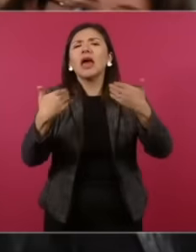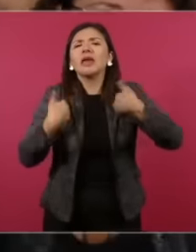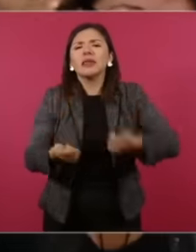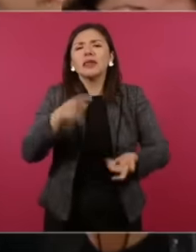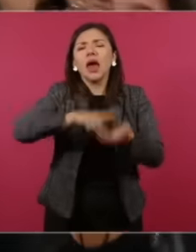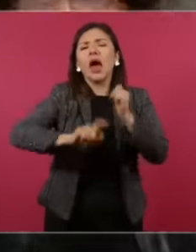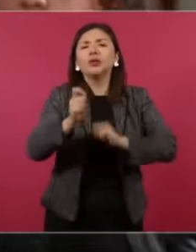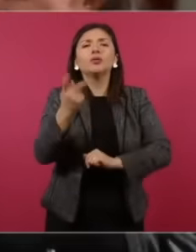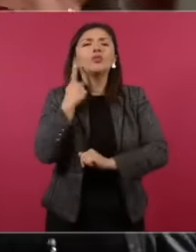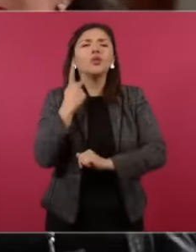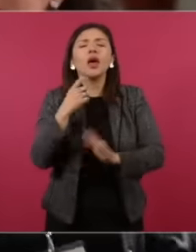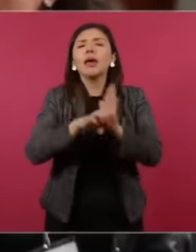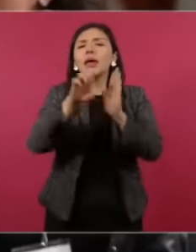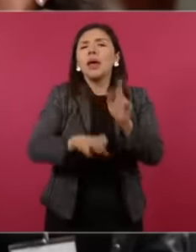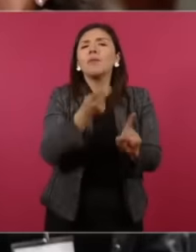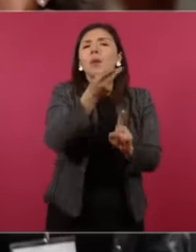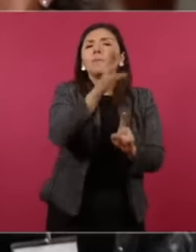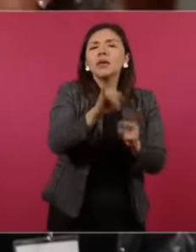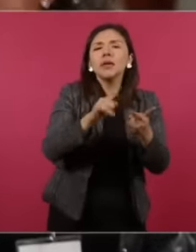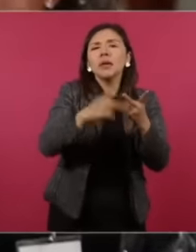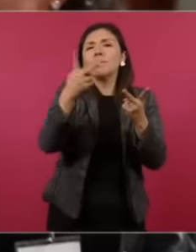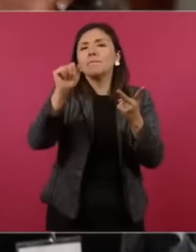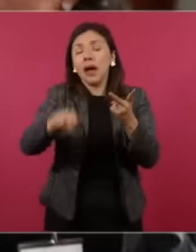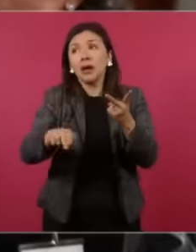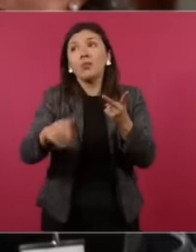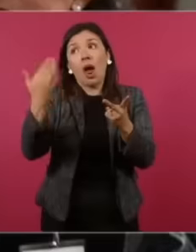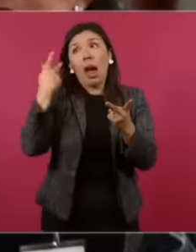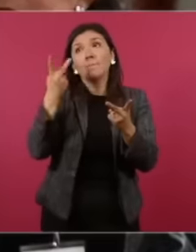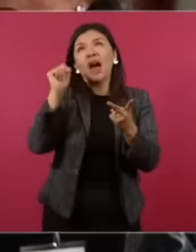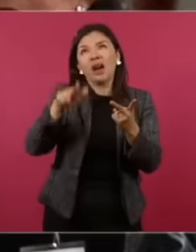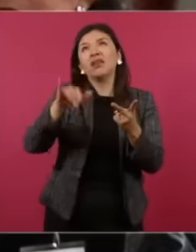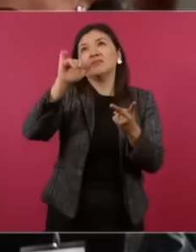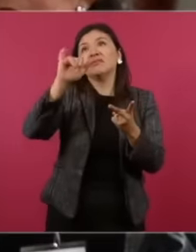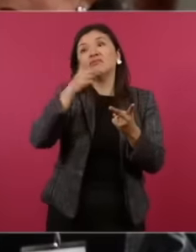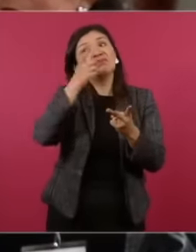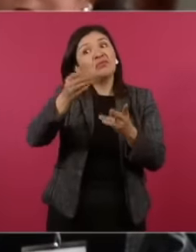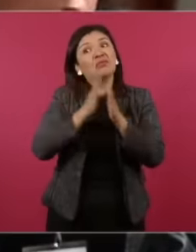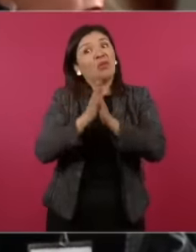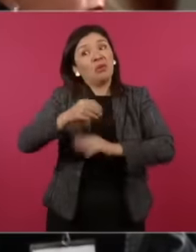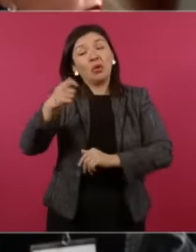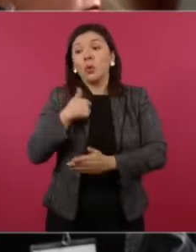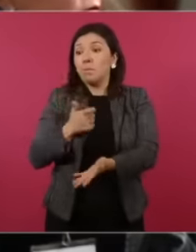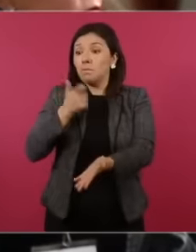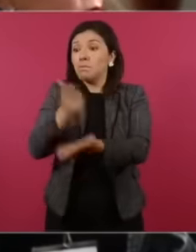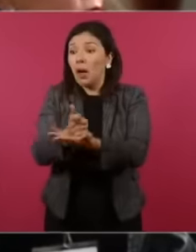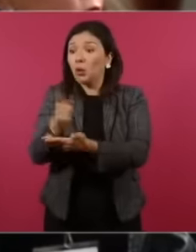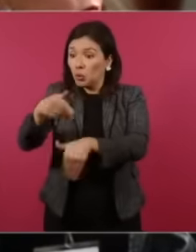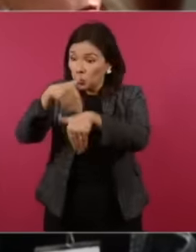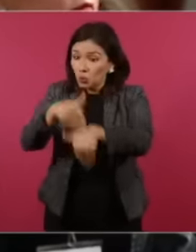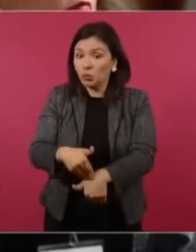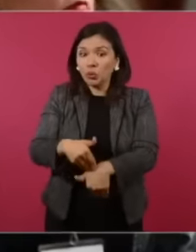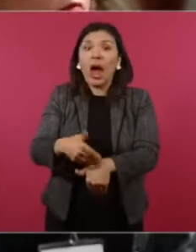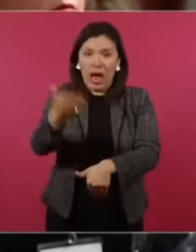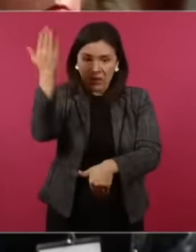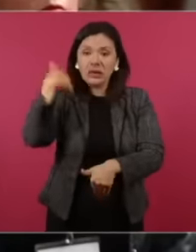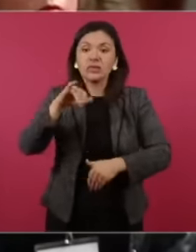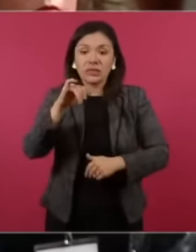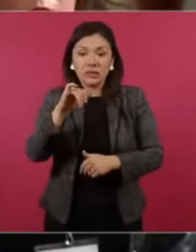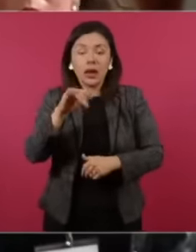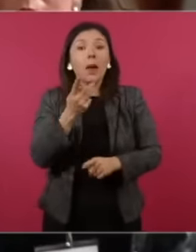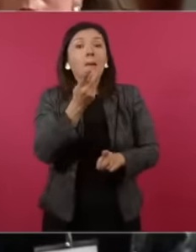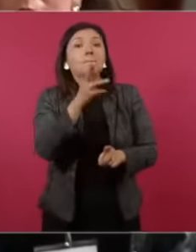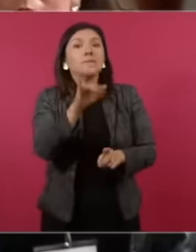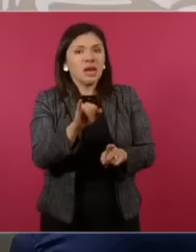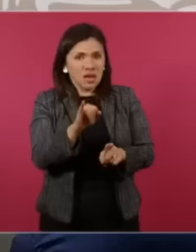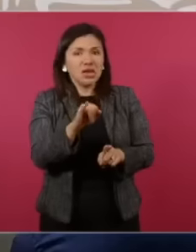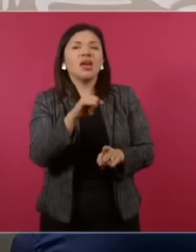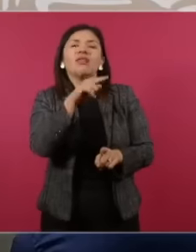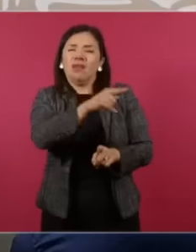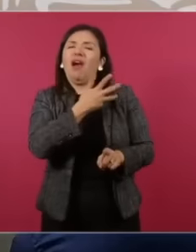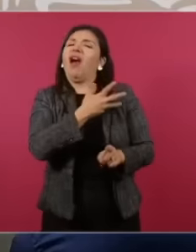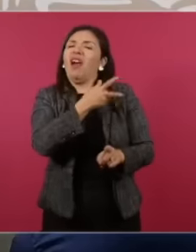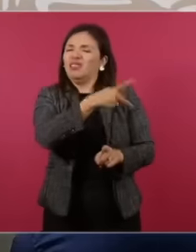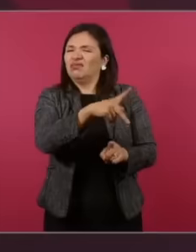, not the bread I demanded, I give you so much and you do this. Oh yes, but and the first one, well, he had his ways,